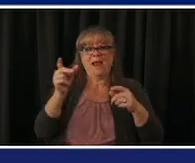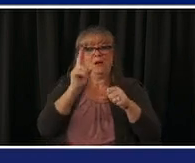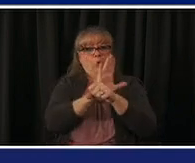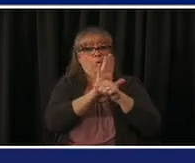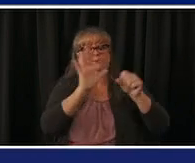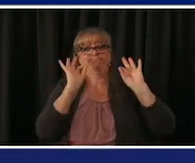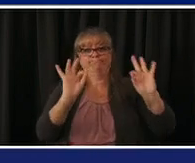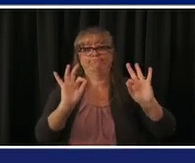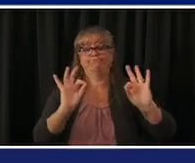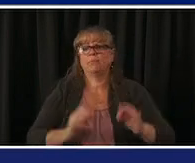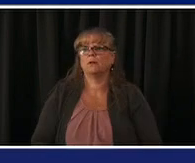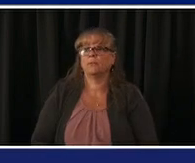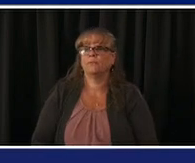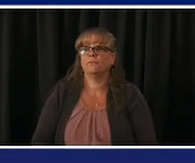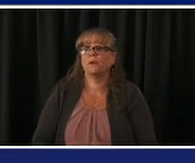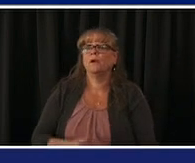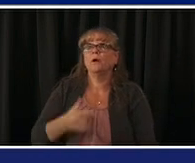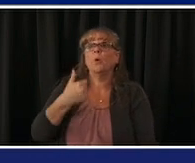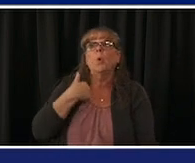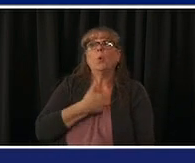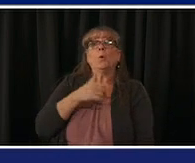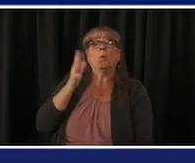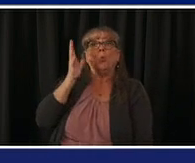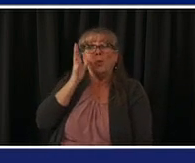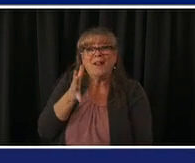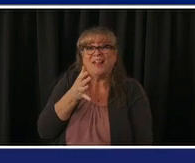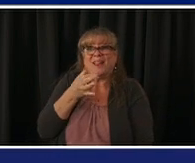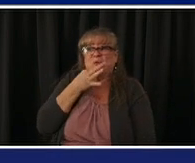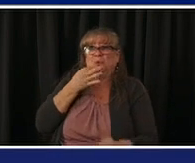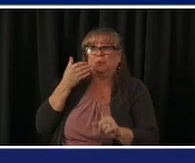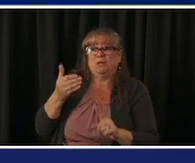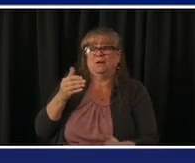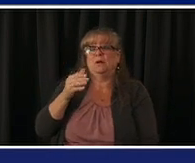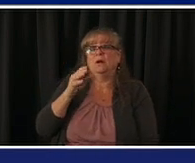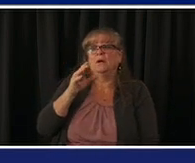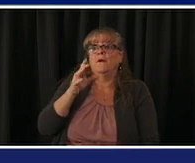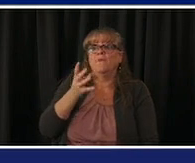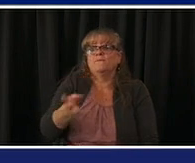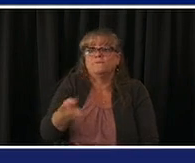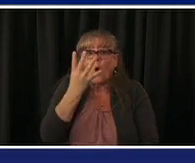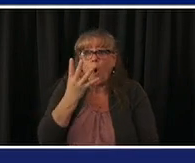week or so are four mobile vaccine buses pretty snazzy looking you might see these on the roads